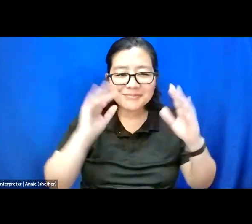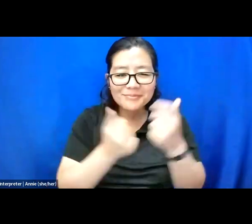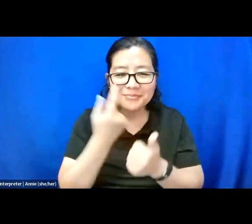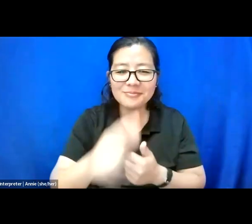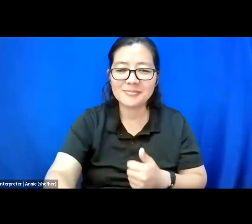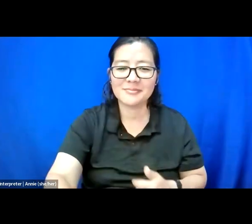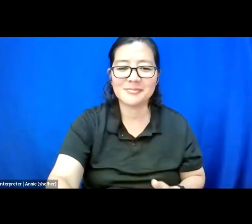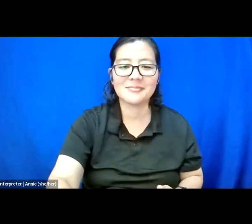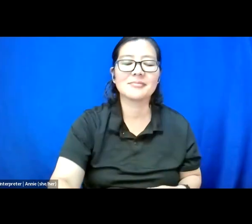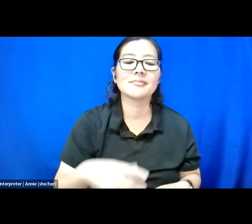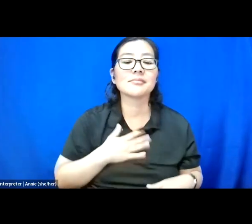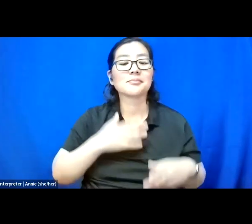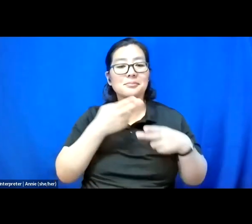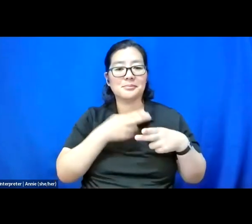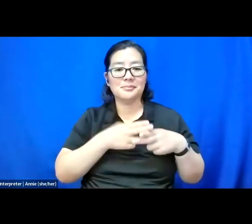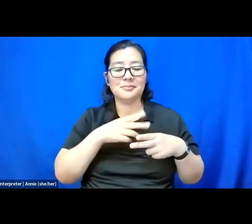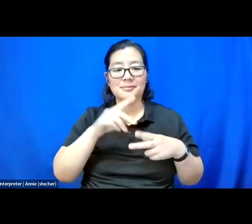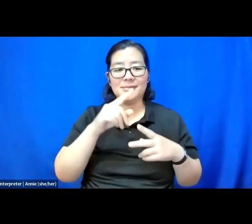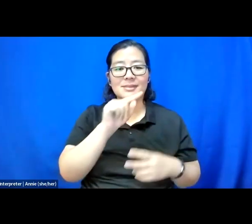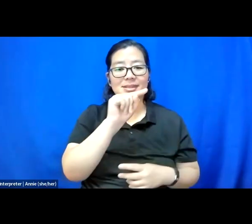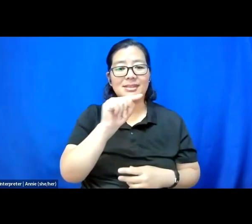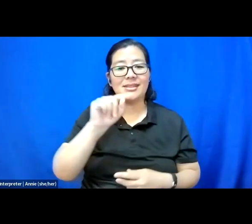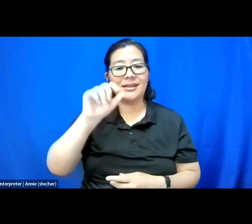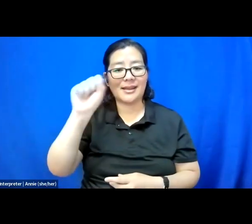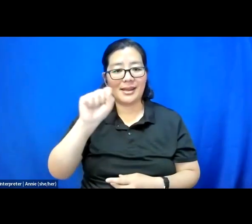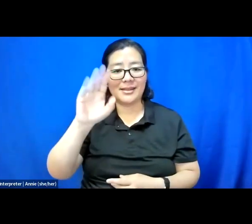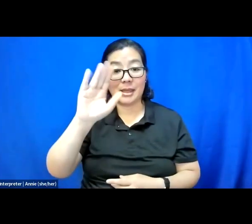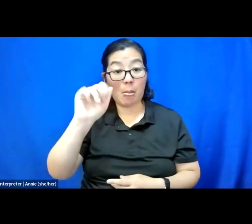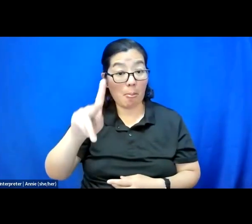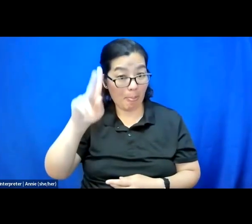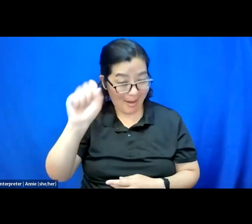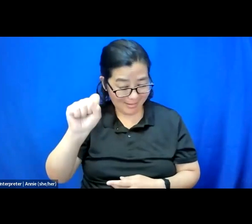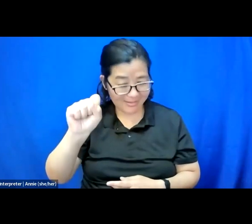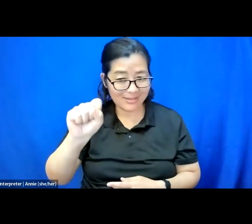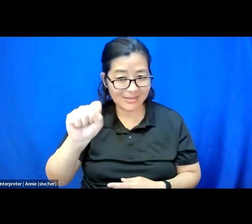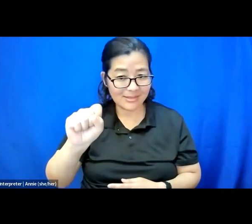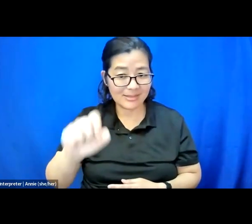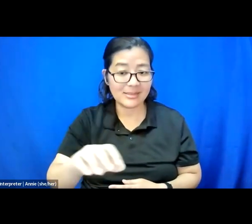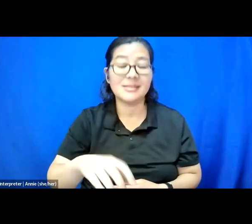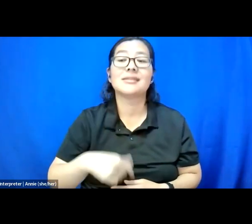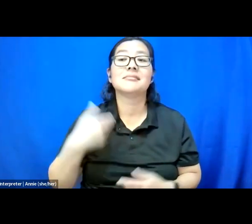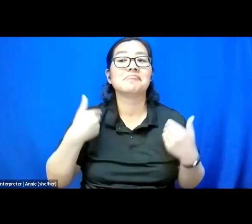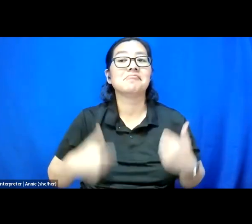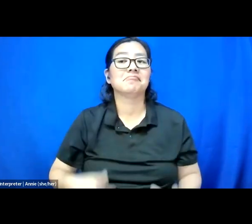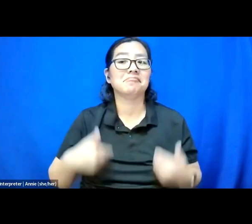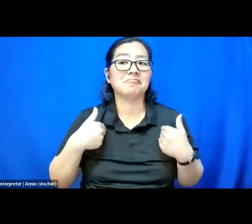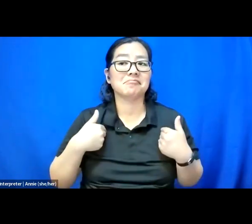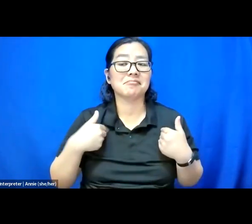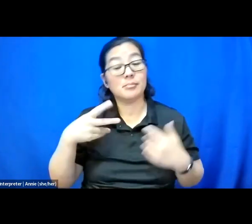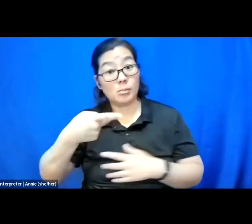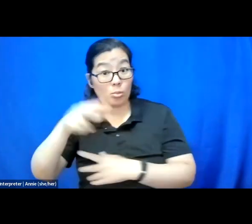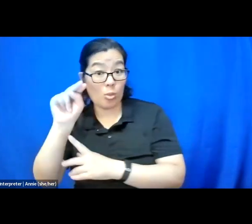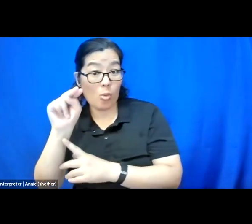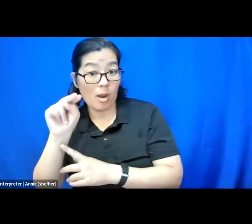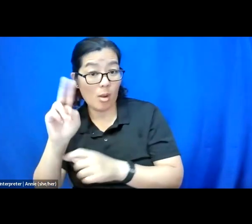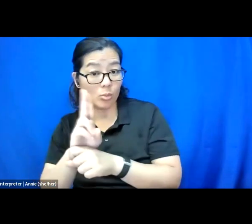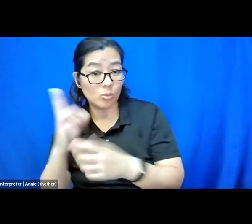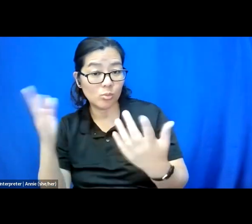My name is T.S. Banks, and I am -- and my pronouns are he, him, his,